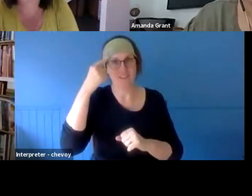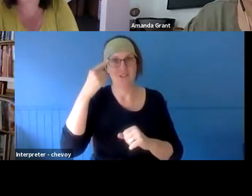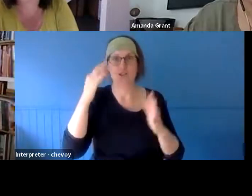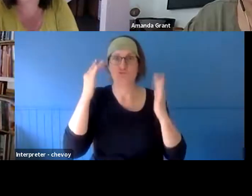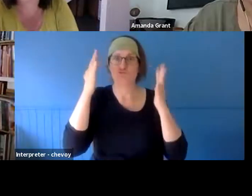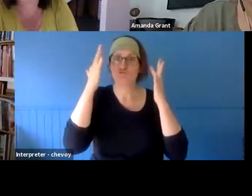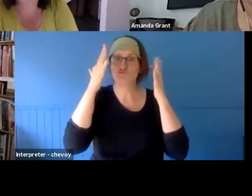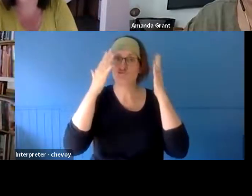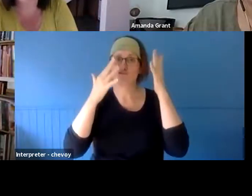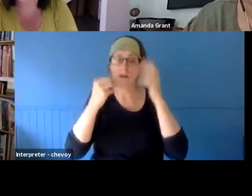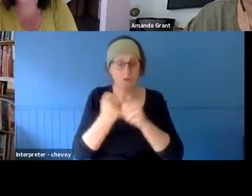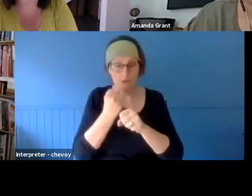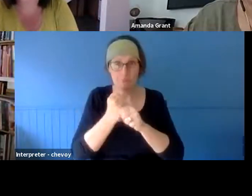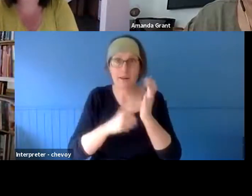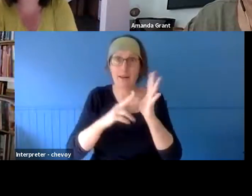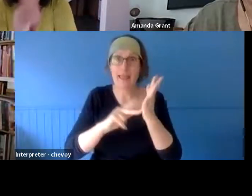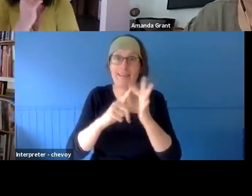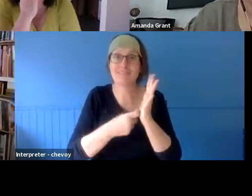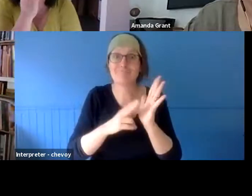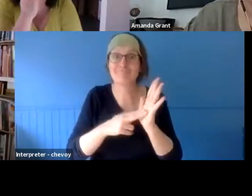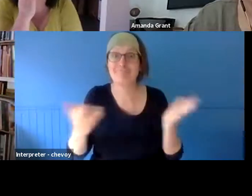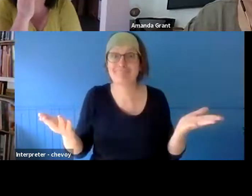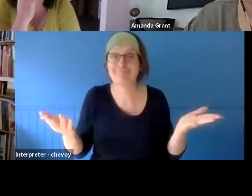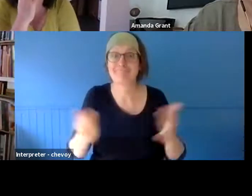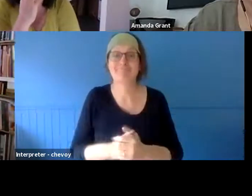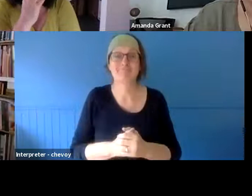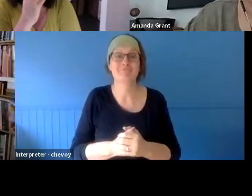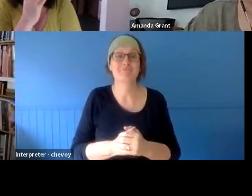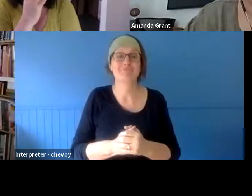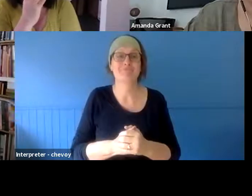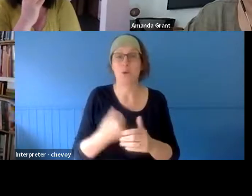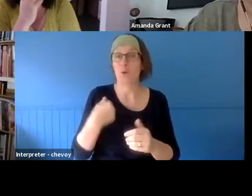a lantern. We used to talk about it as, like, secret art, or accidental